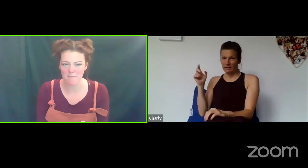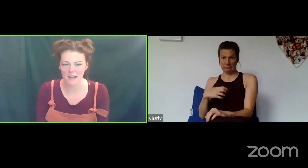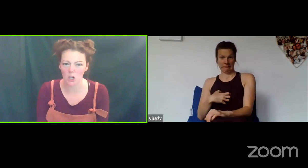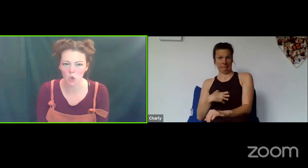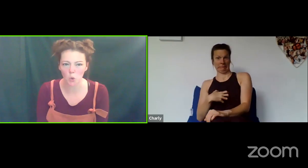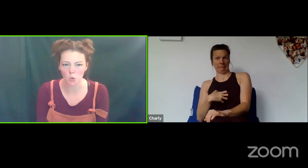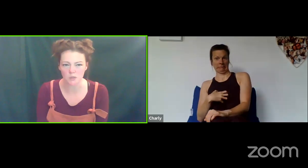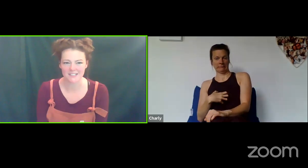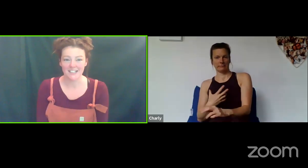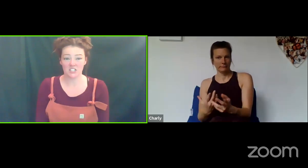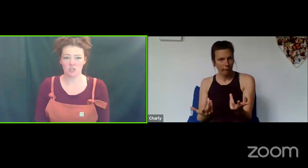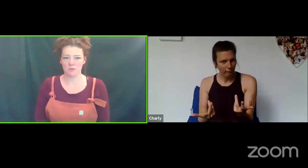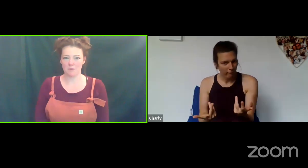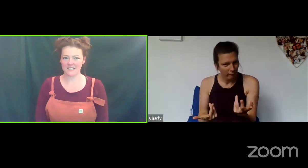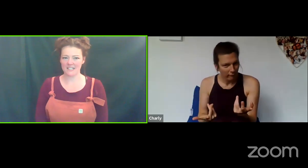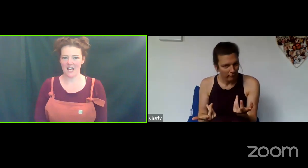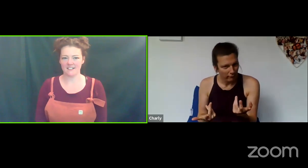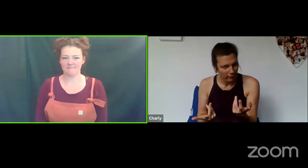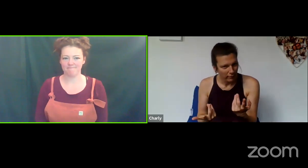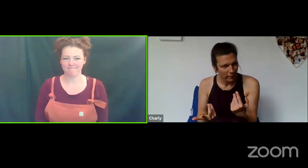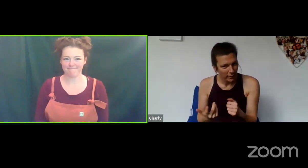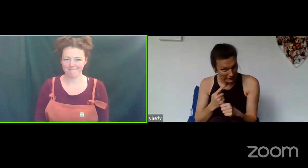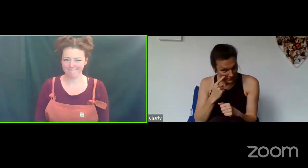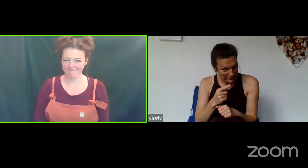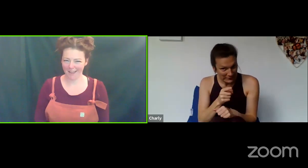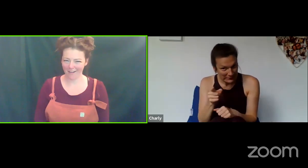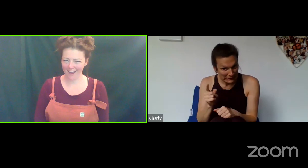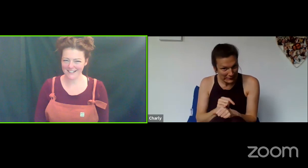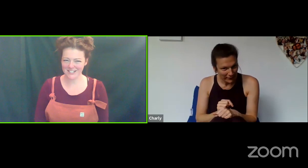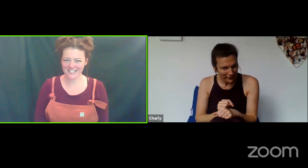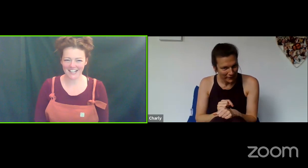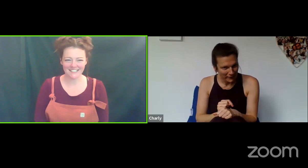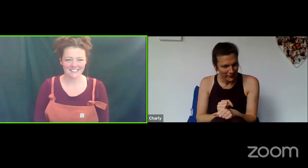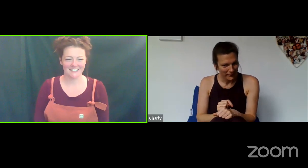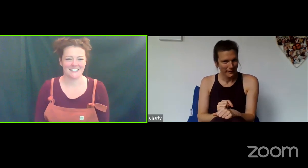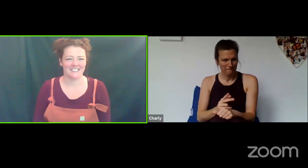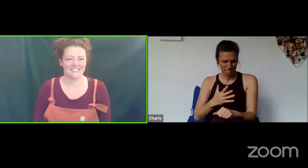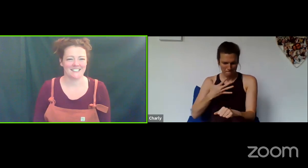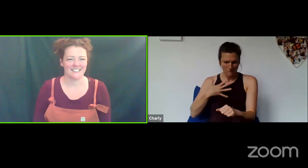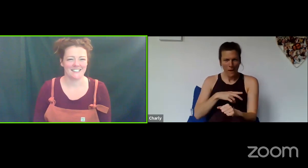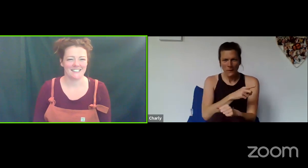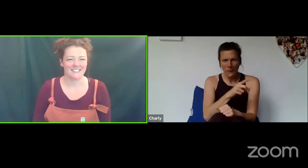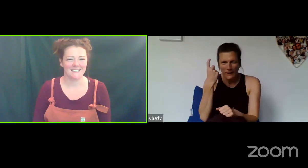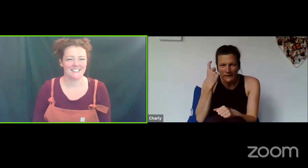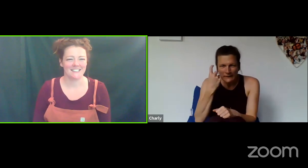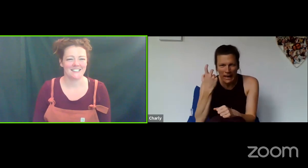big claws so she was a bit scared. OK? Did you see?